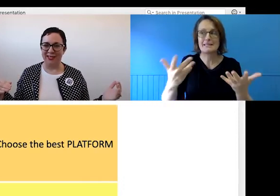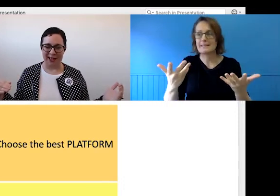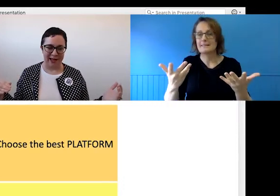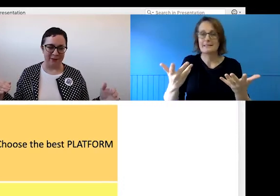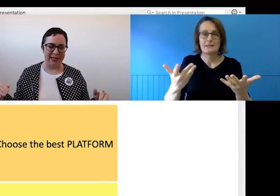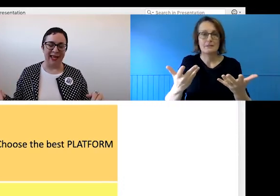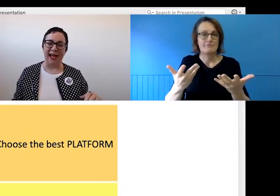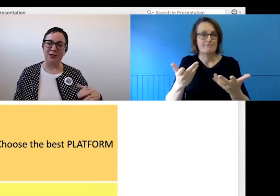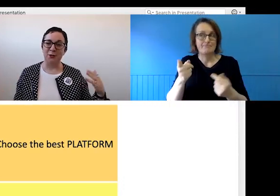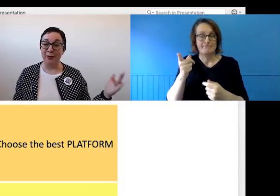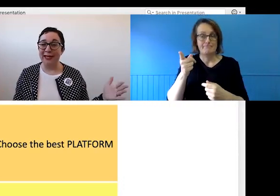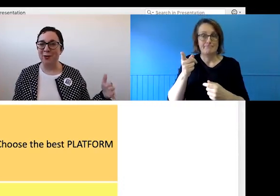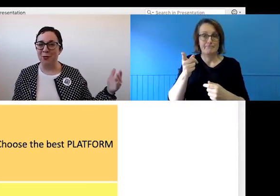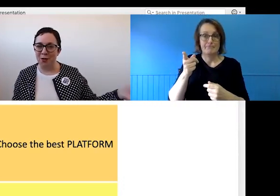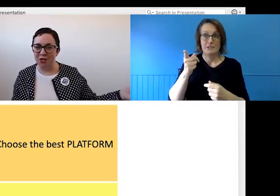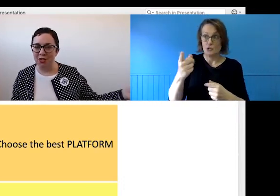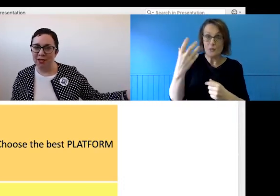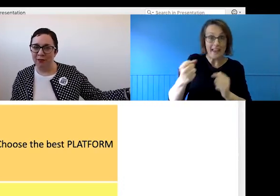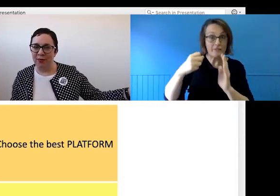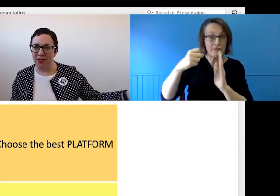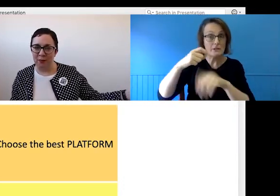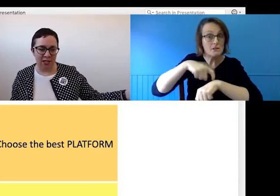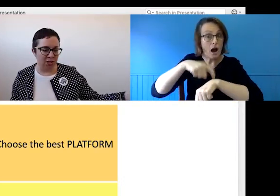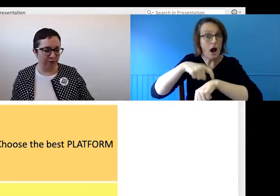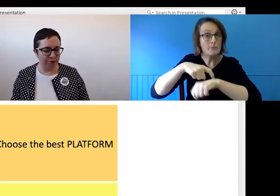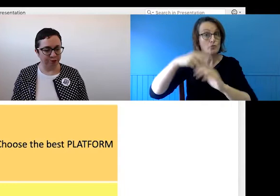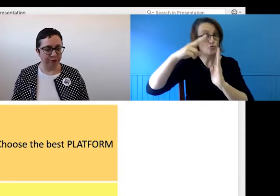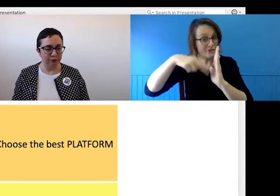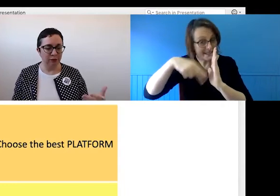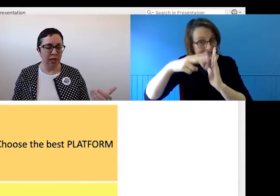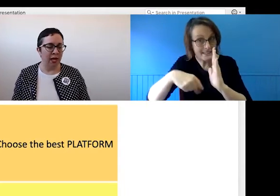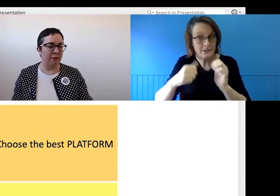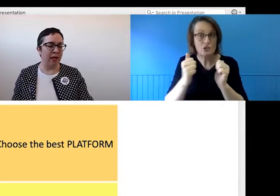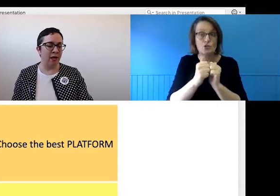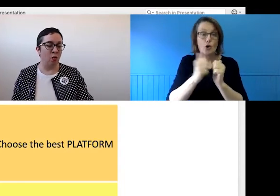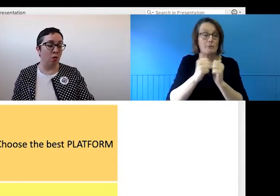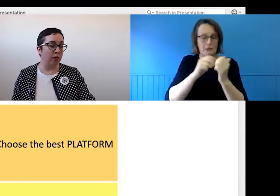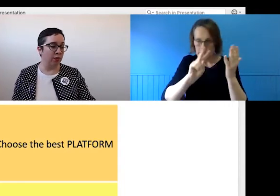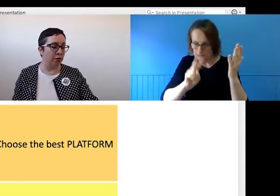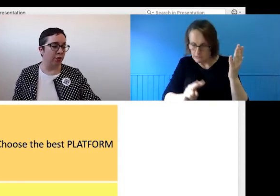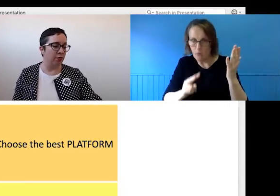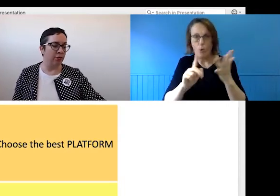time to read or watch that documentation, or will you or the